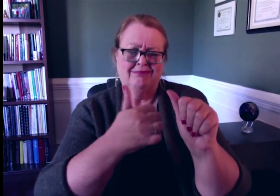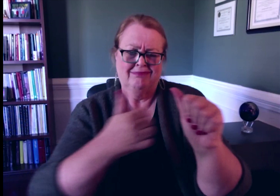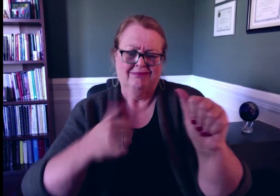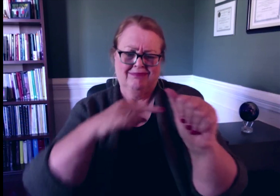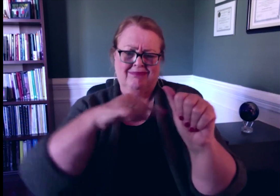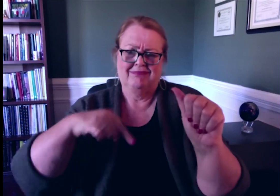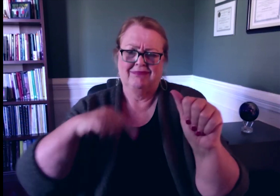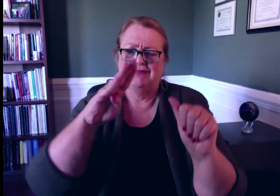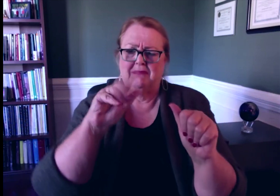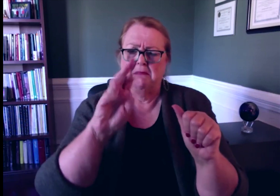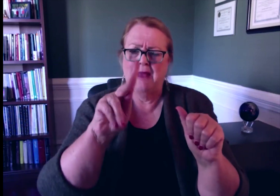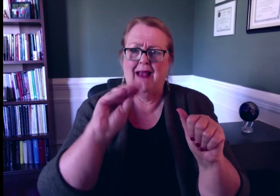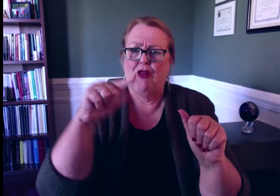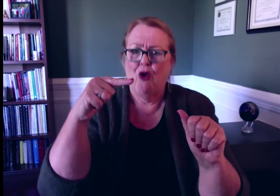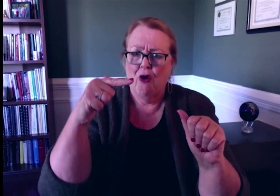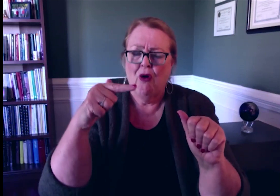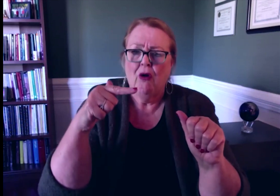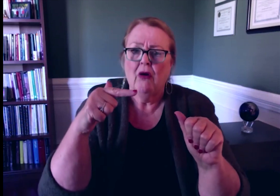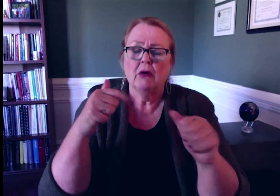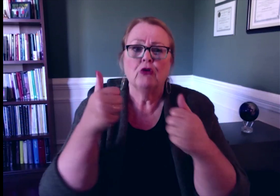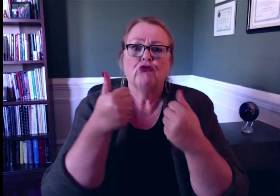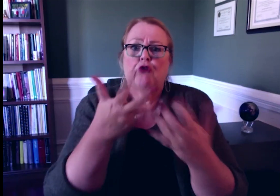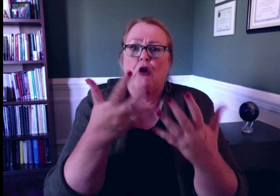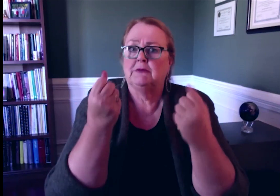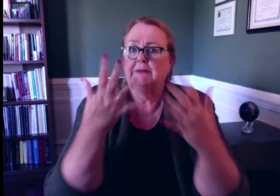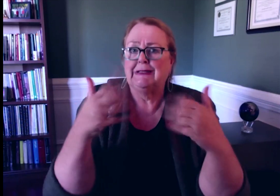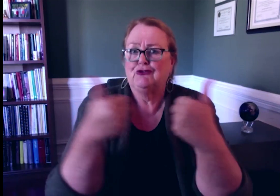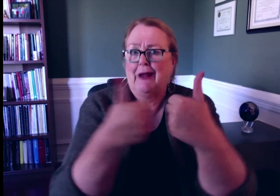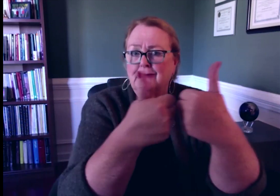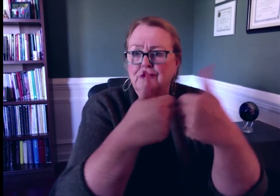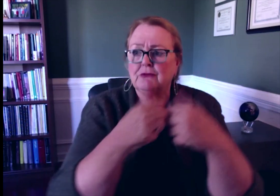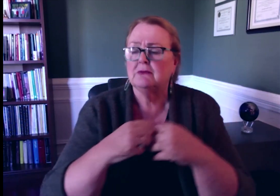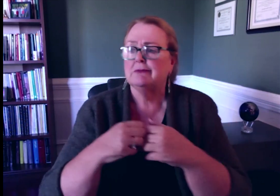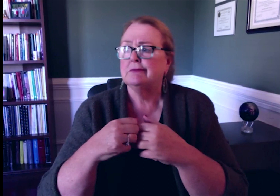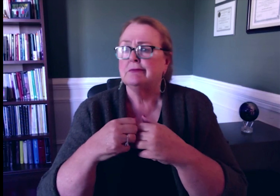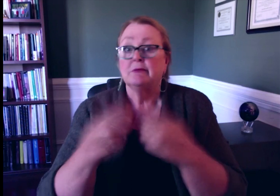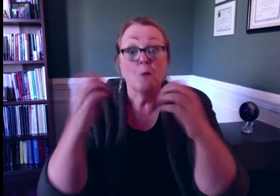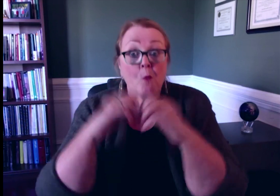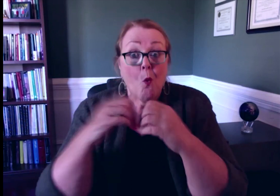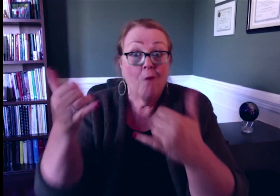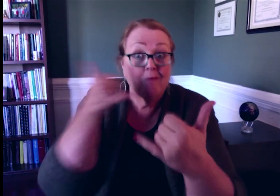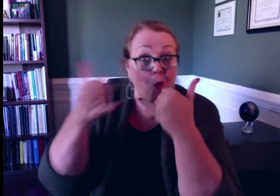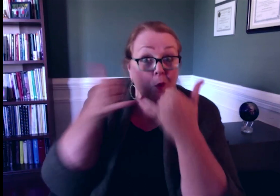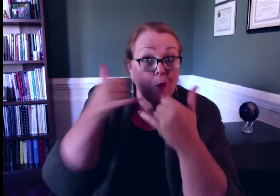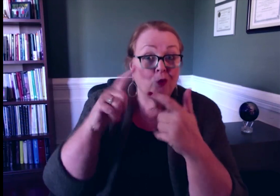This backlog causes many challenges - there are more phone calls to the staff at